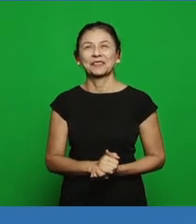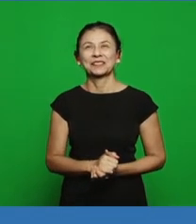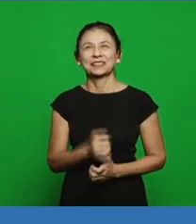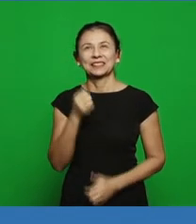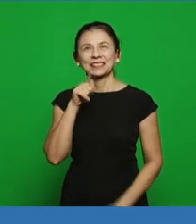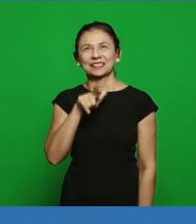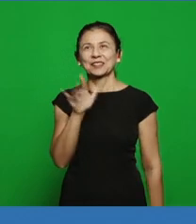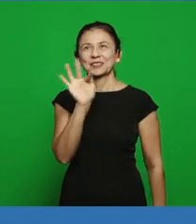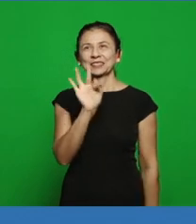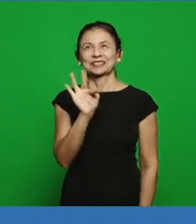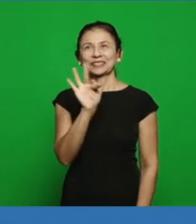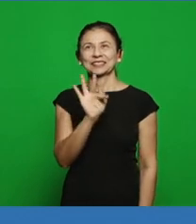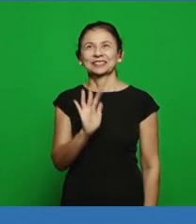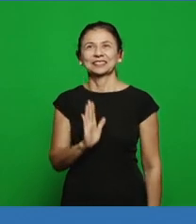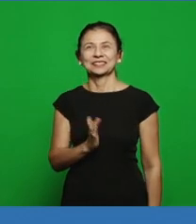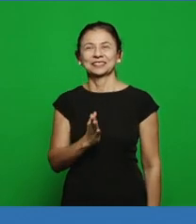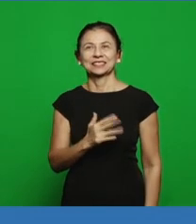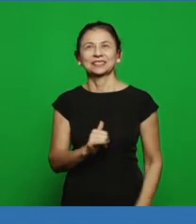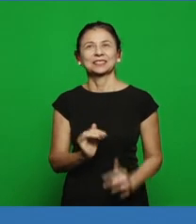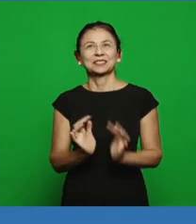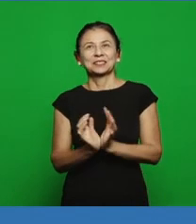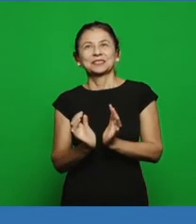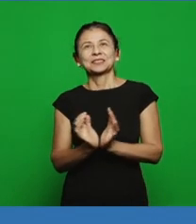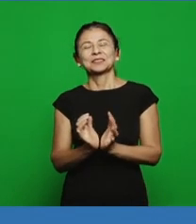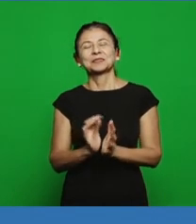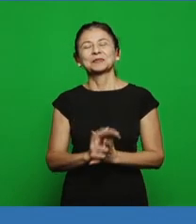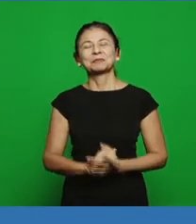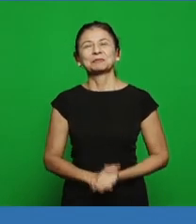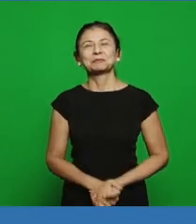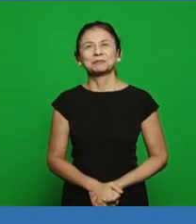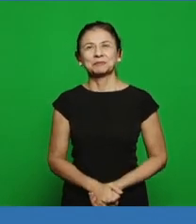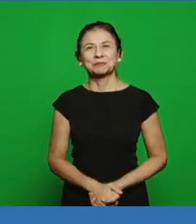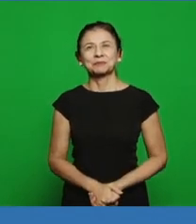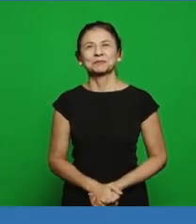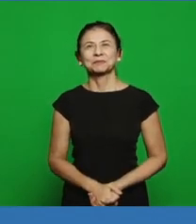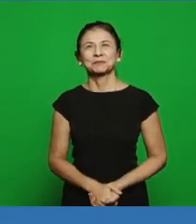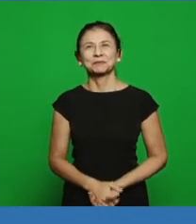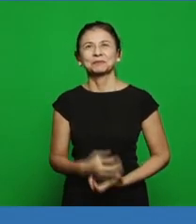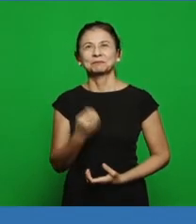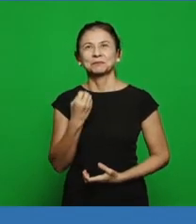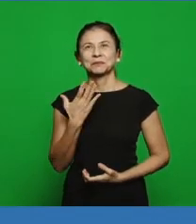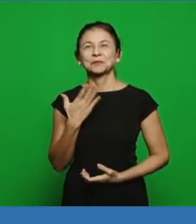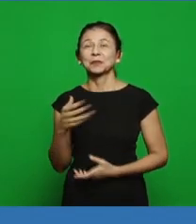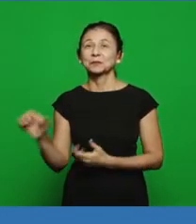here the group that was in baptism, go back yes, the brethren that were baptized there, this one